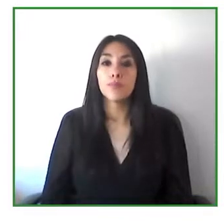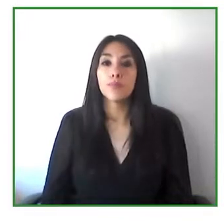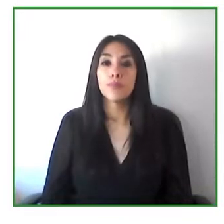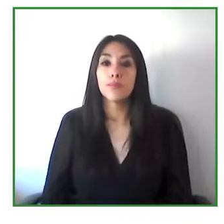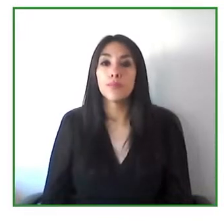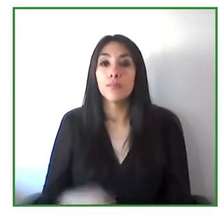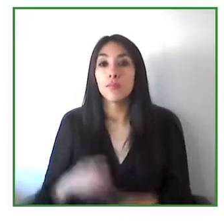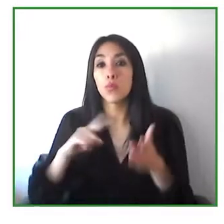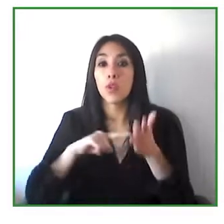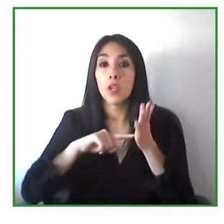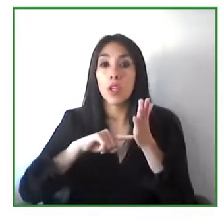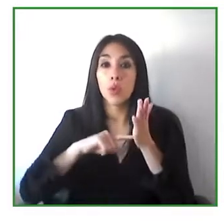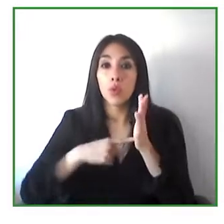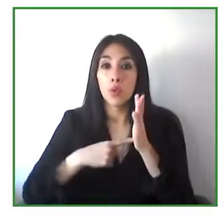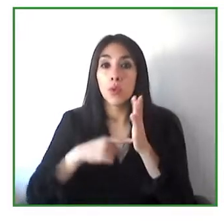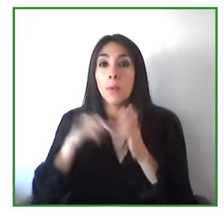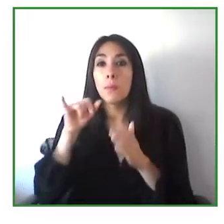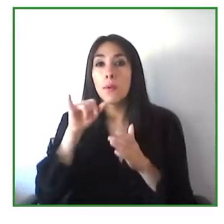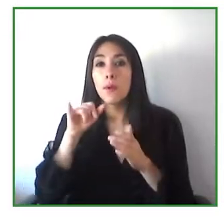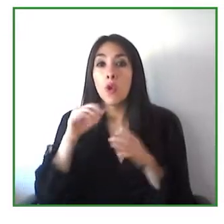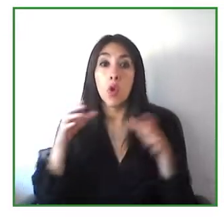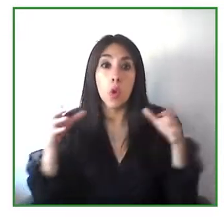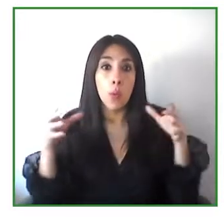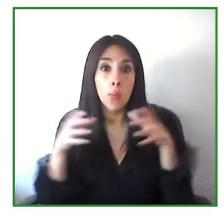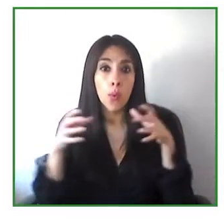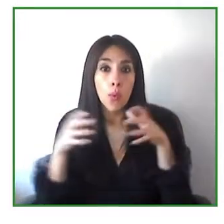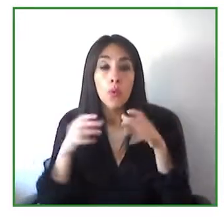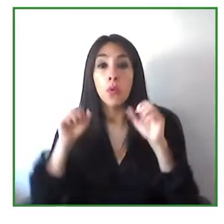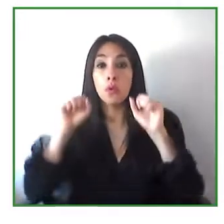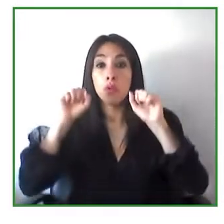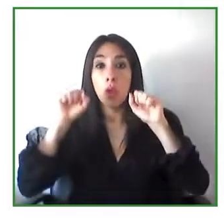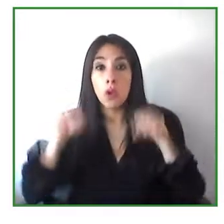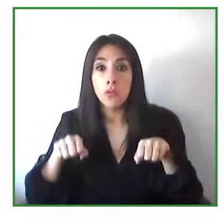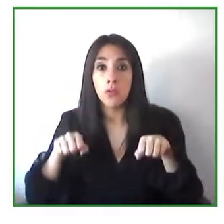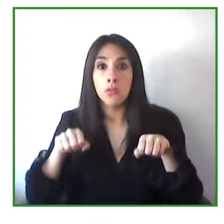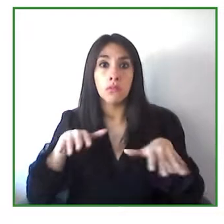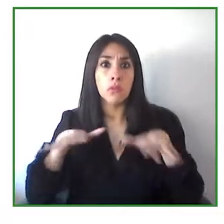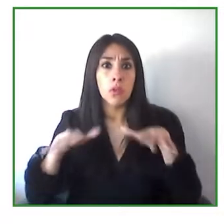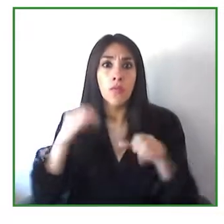Now as a background this ICT is a non-profit organization